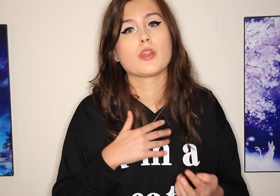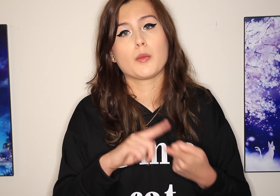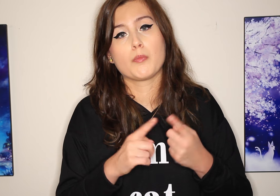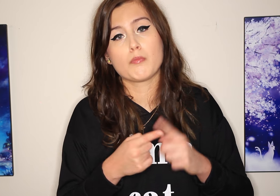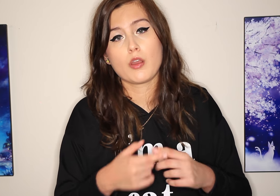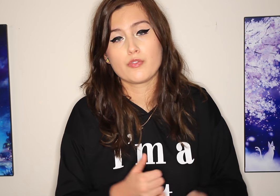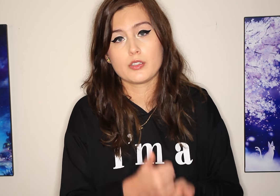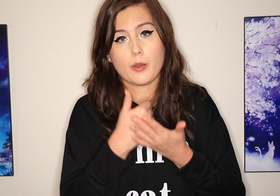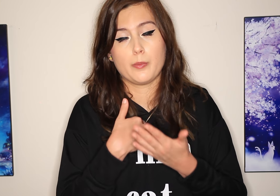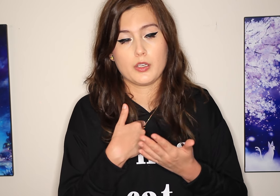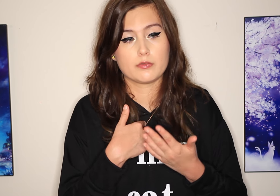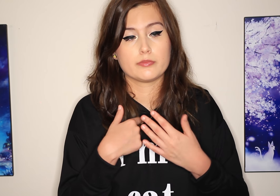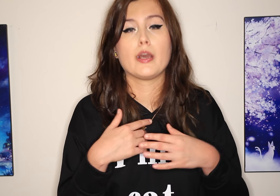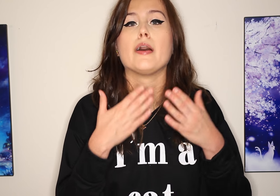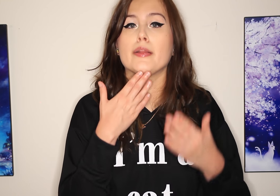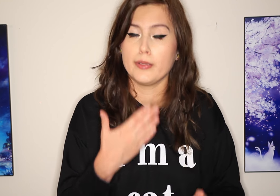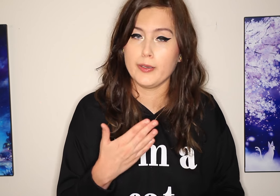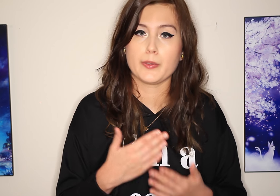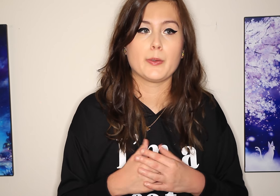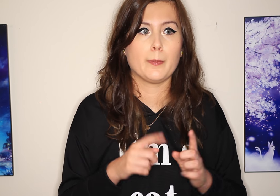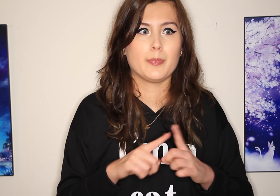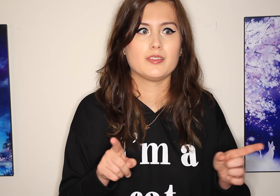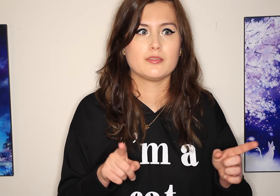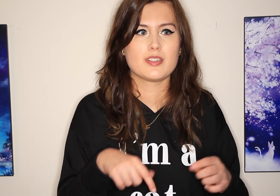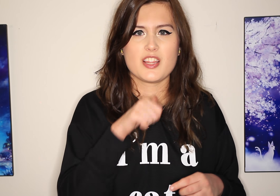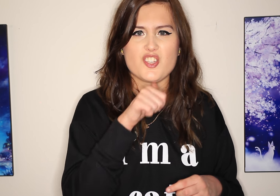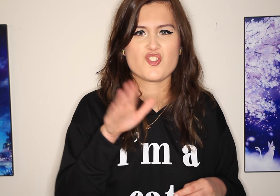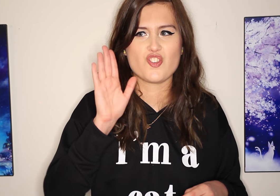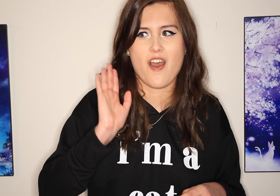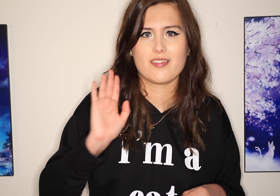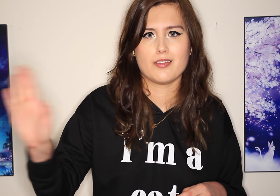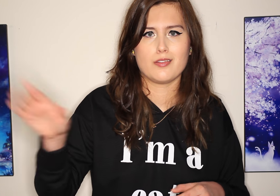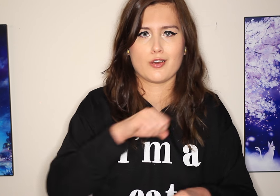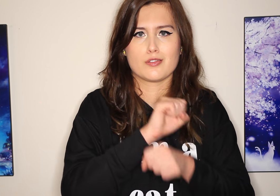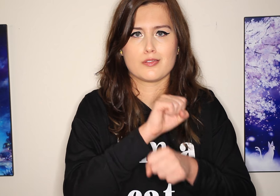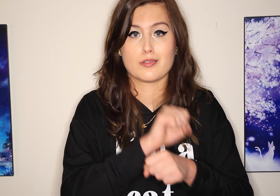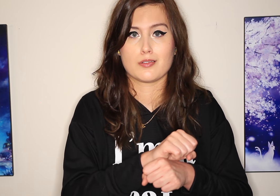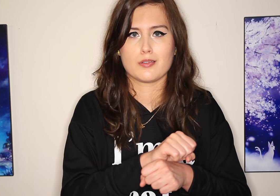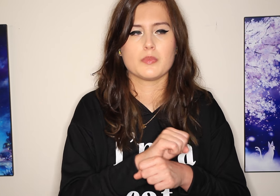My friends helped me, so thank you. But it wasn’t their job.